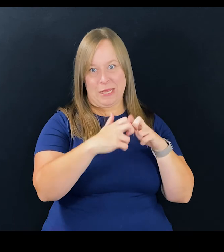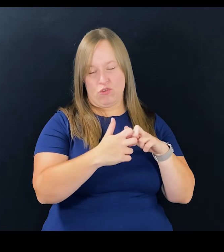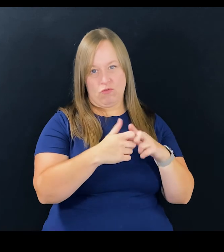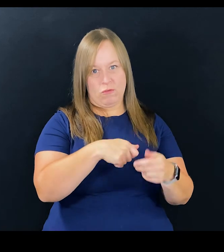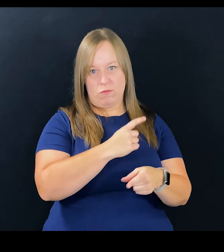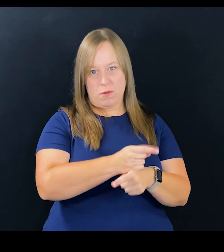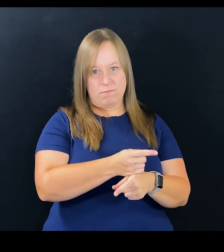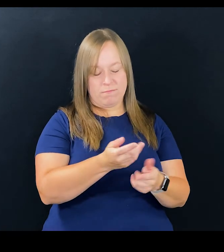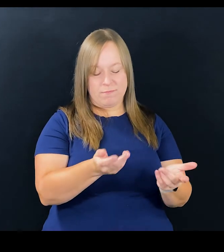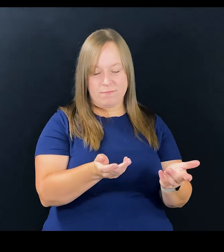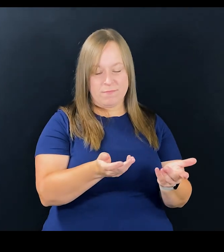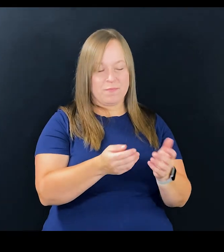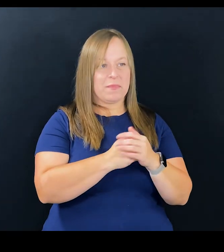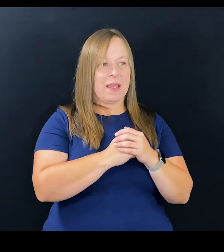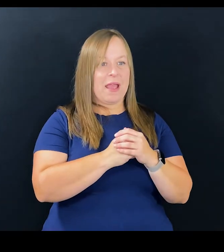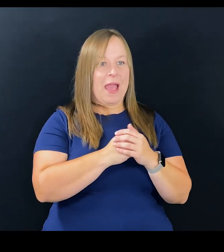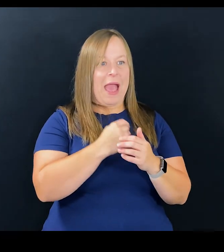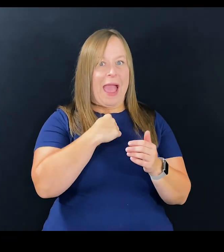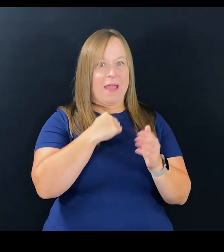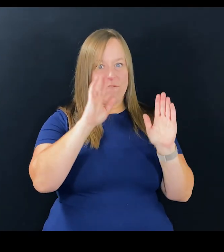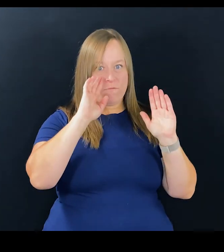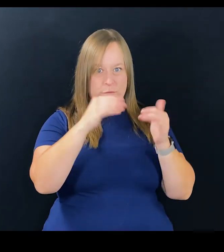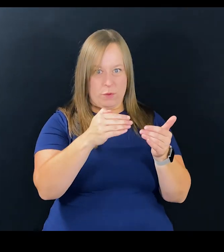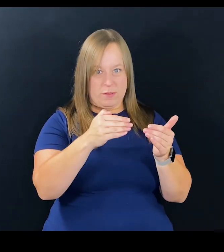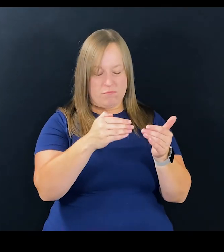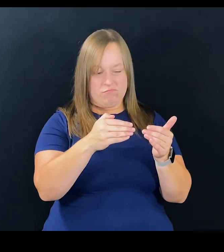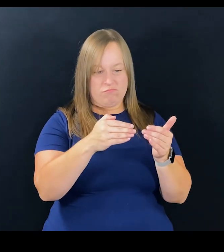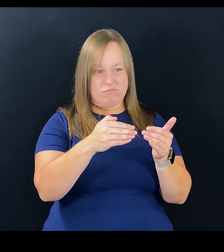There are many issues, right? And I focus